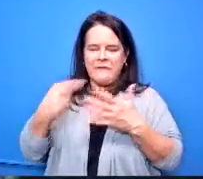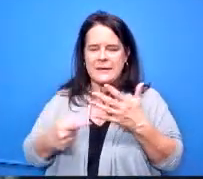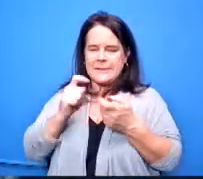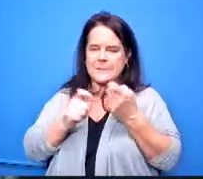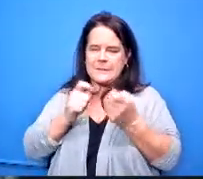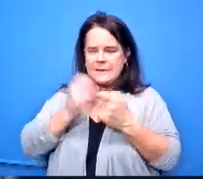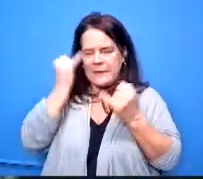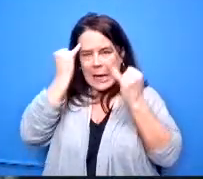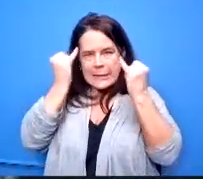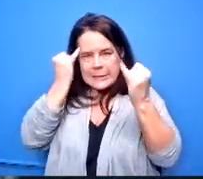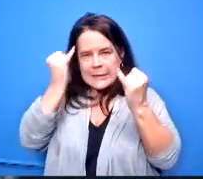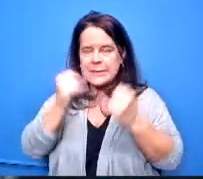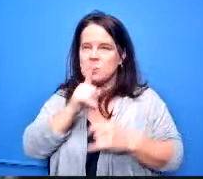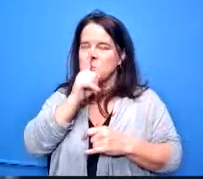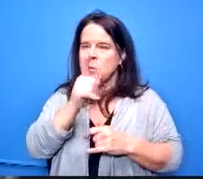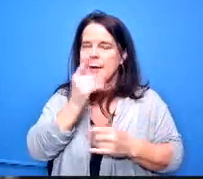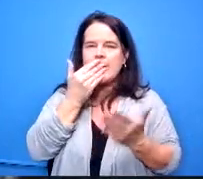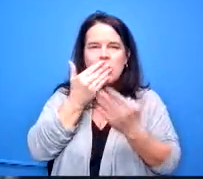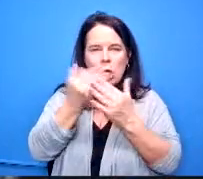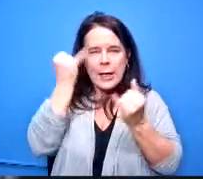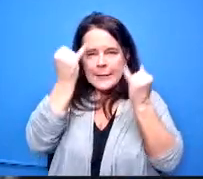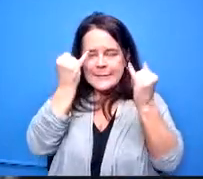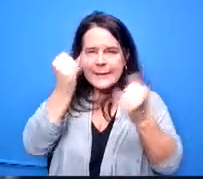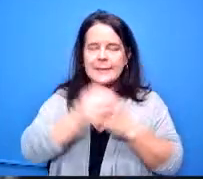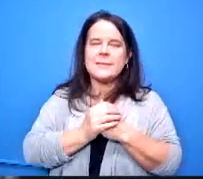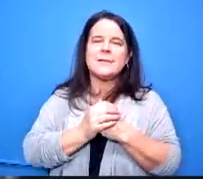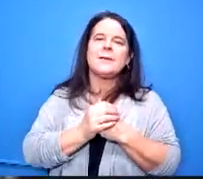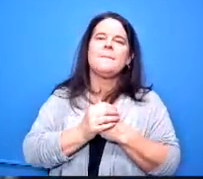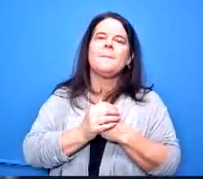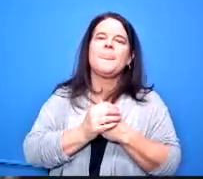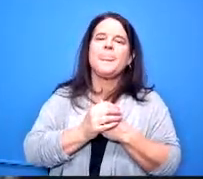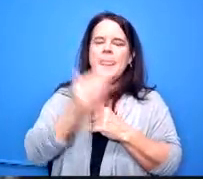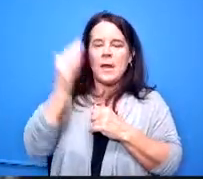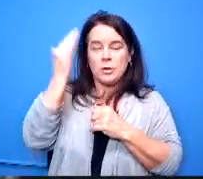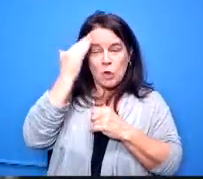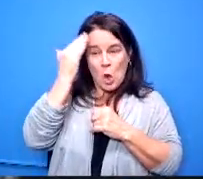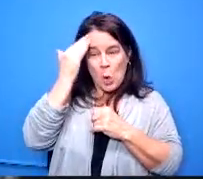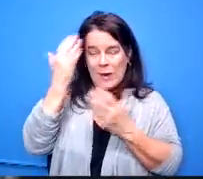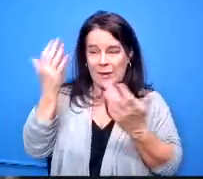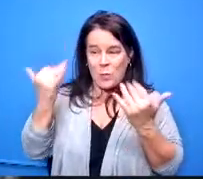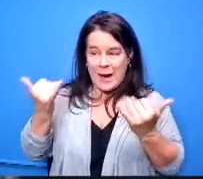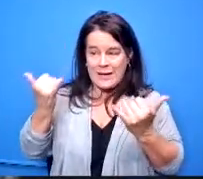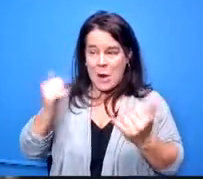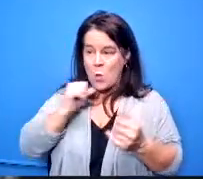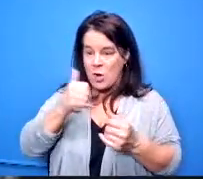these bright ideas and knowing that we are facing a national teacher shortage and so we'll be in